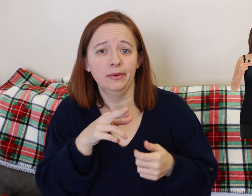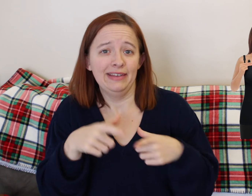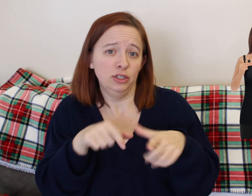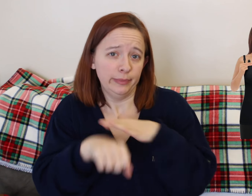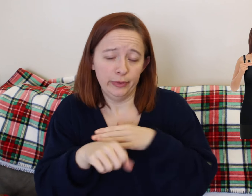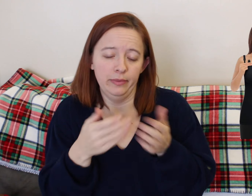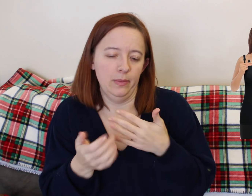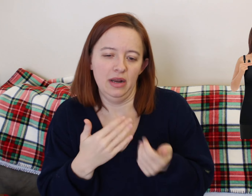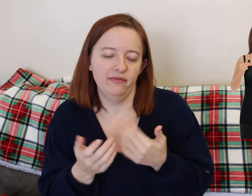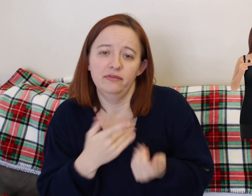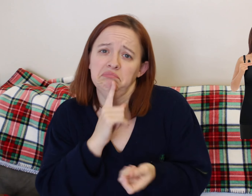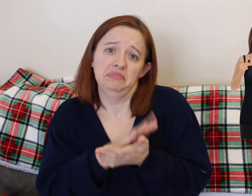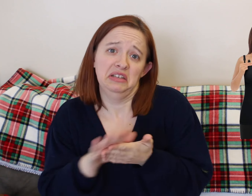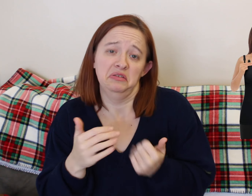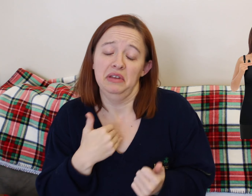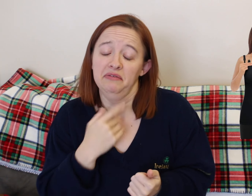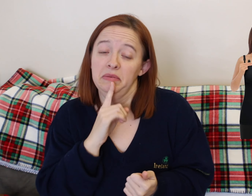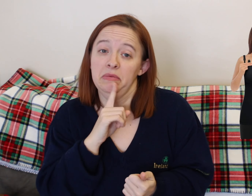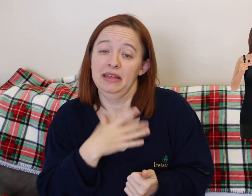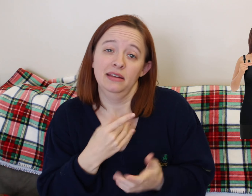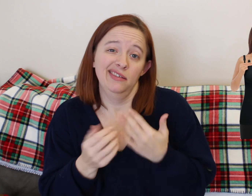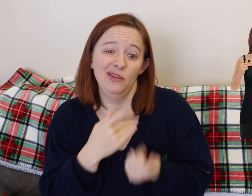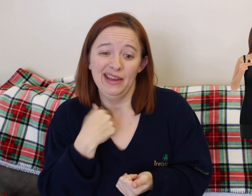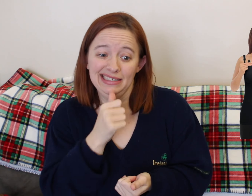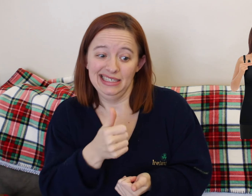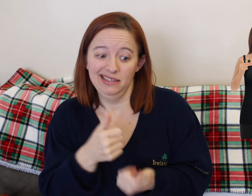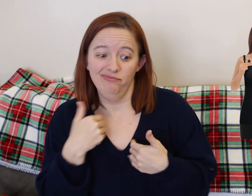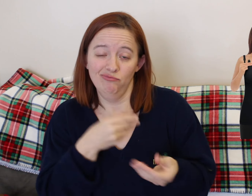It's easy to just unclip, clip back on. It's very comfortable just walking around.